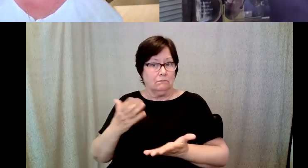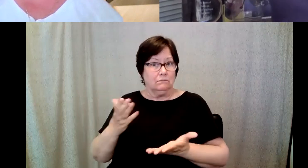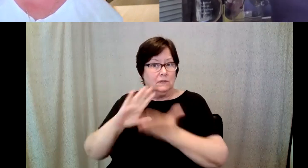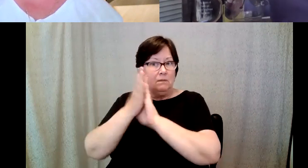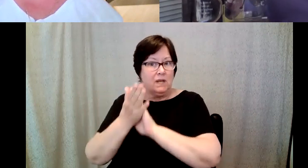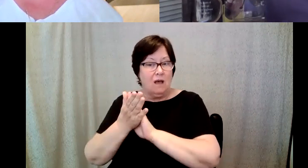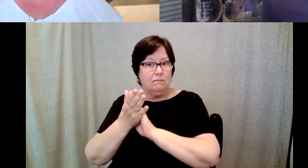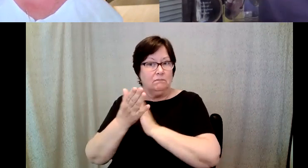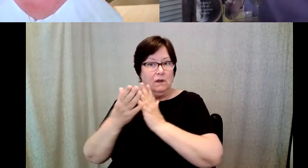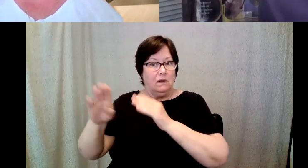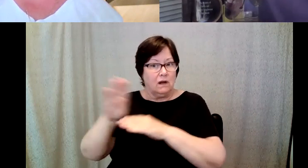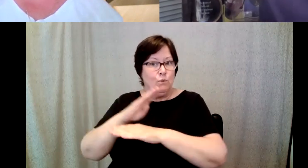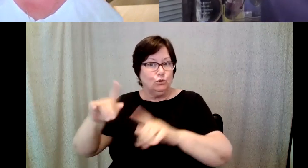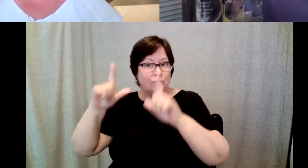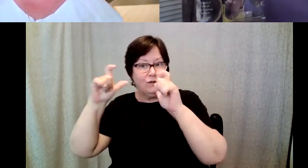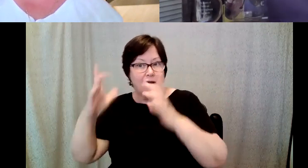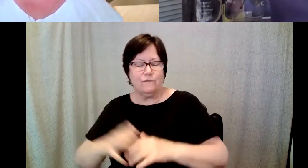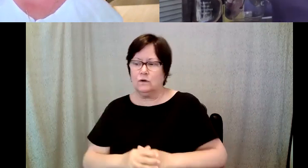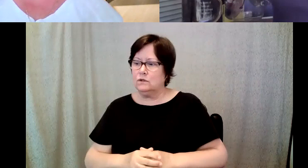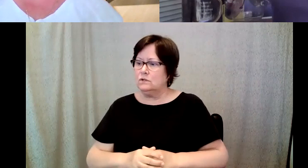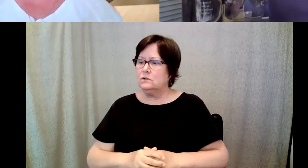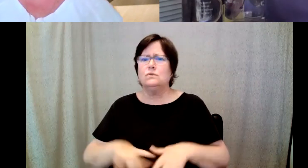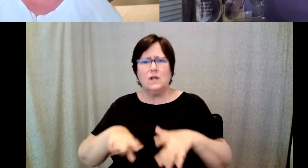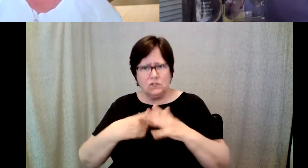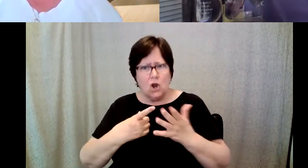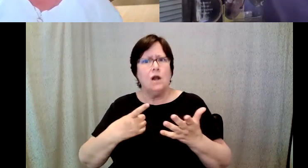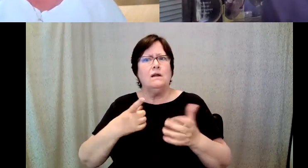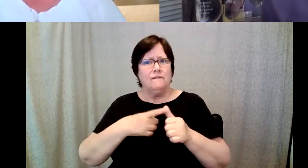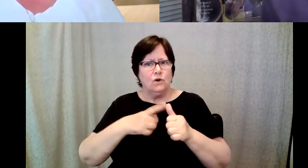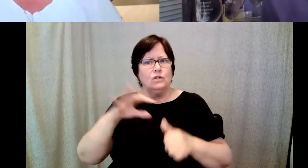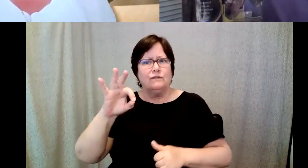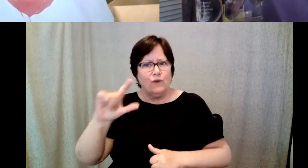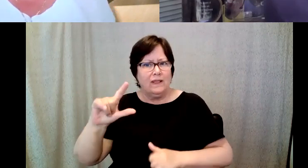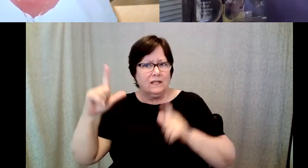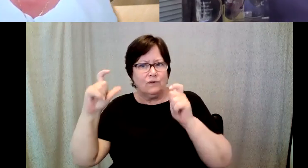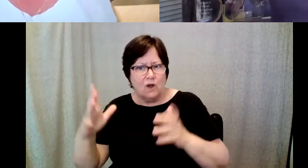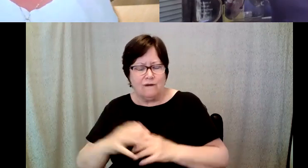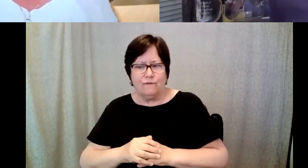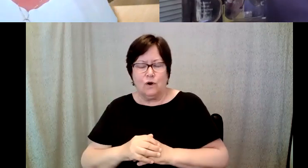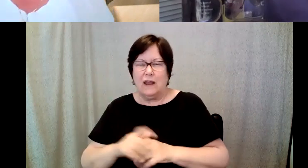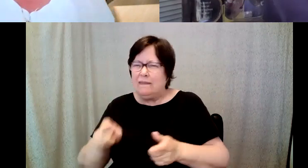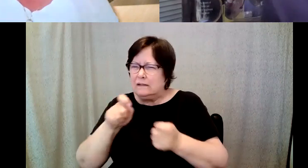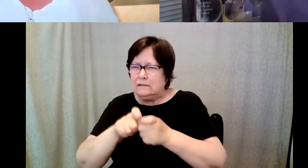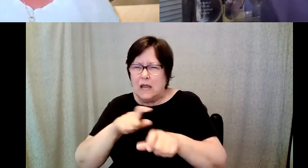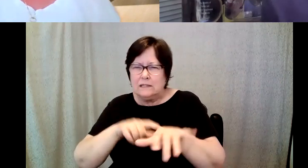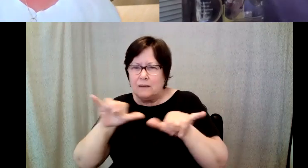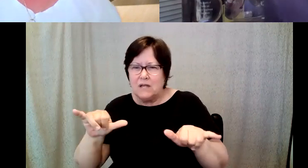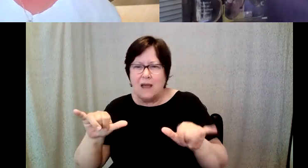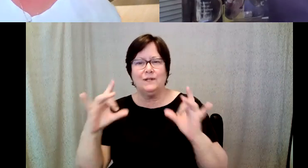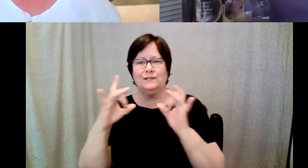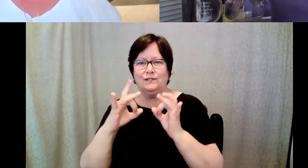and I began to work as a freelance photographer at exactly the time when starbucks opens its